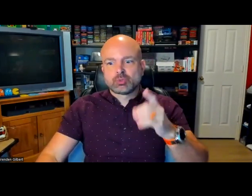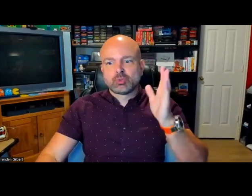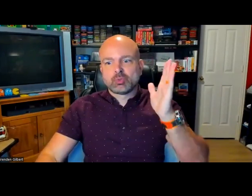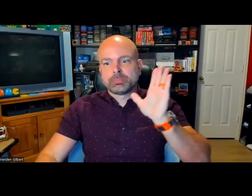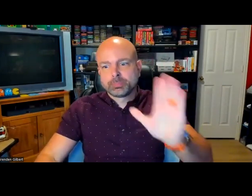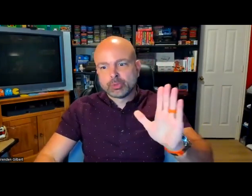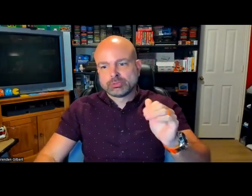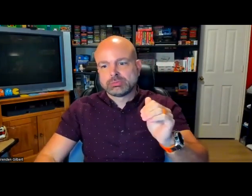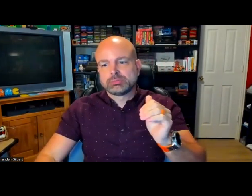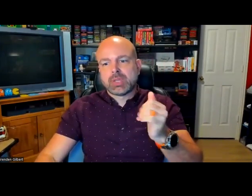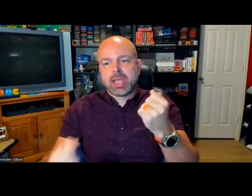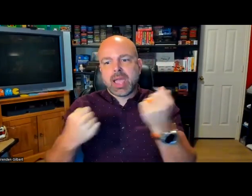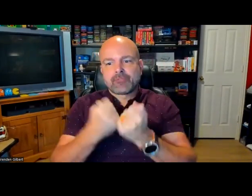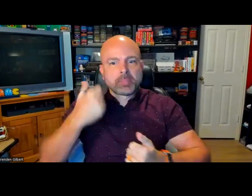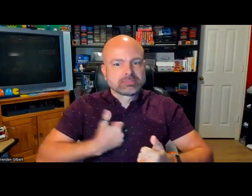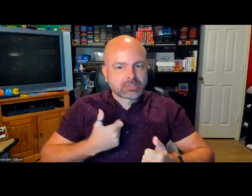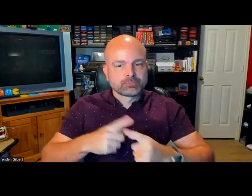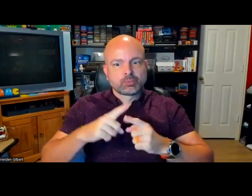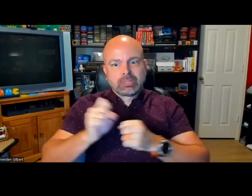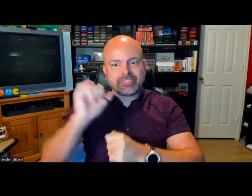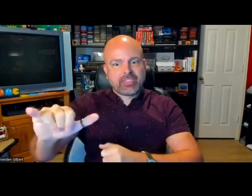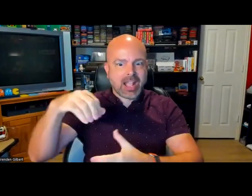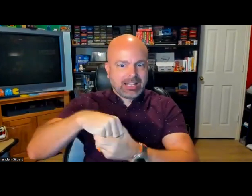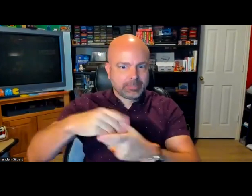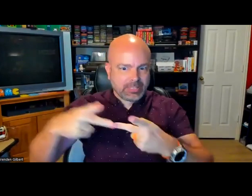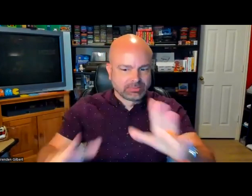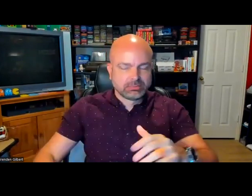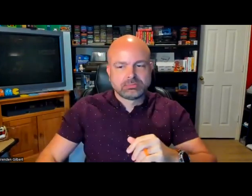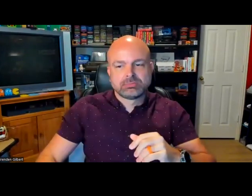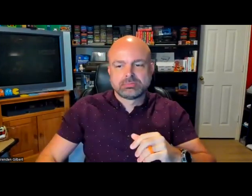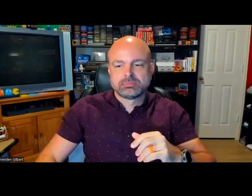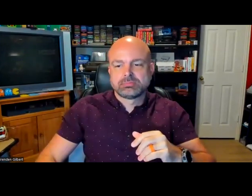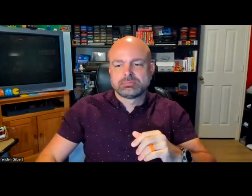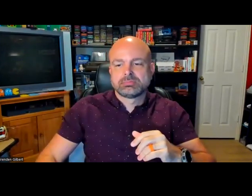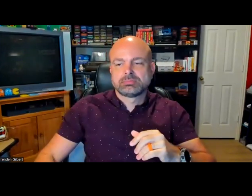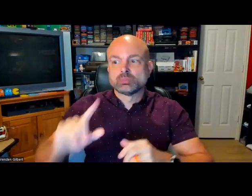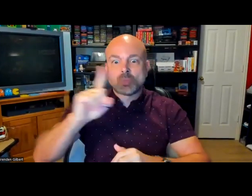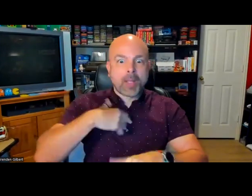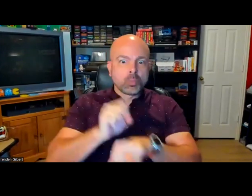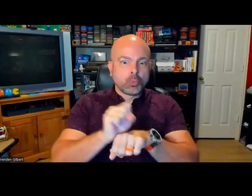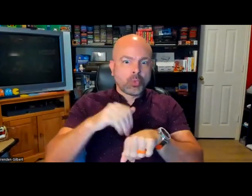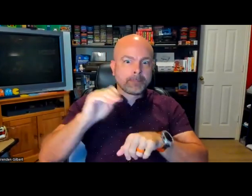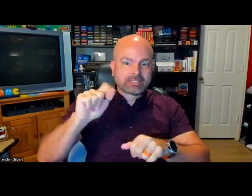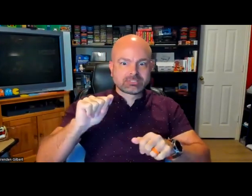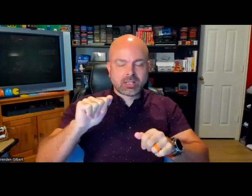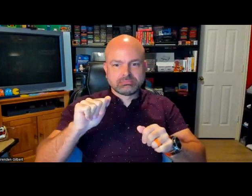accessibility in the design process at the beginning, so that is something I have to advocate for, to get it included